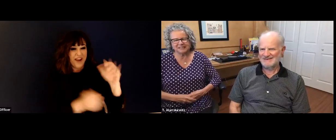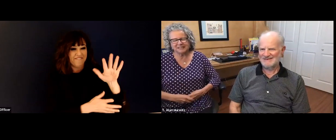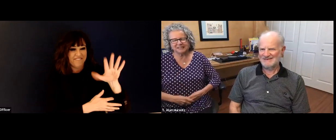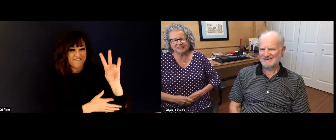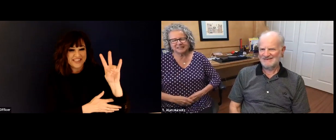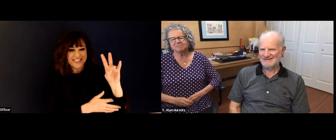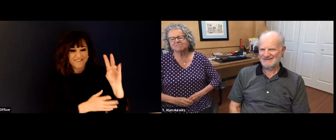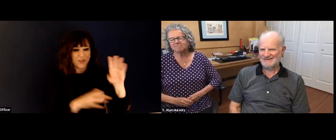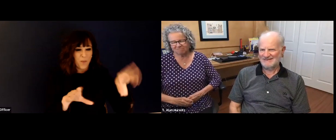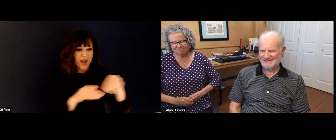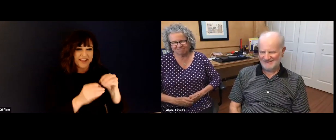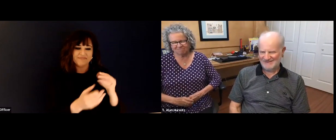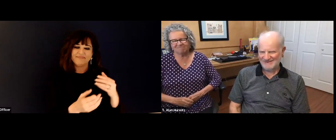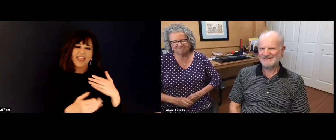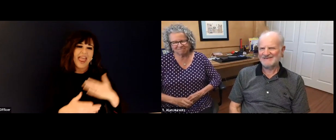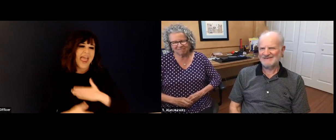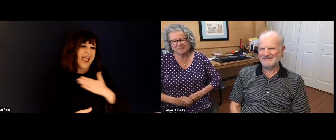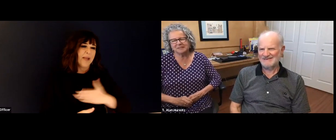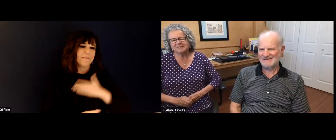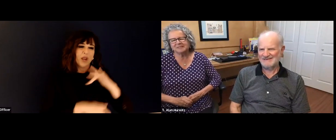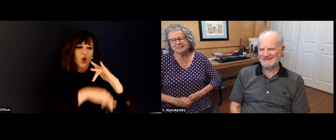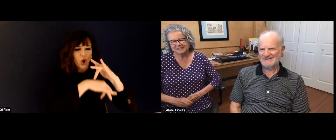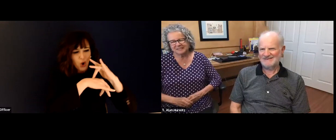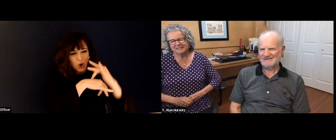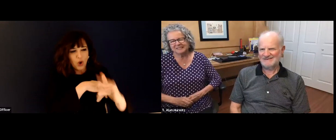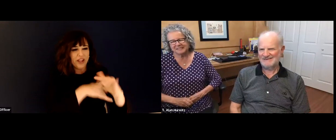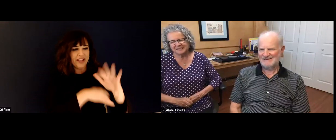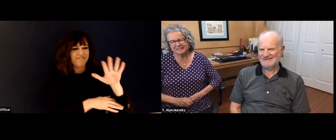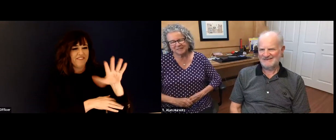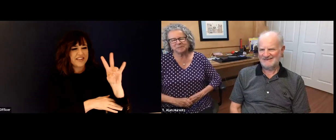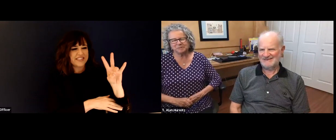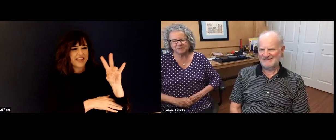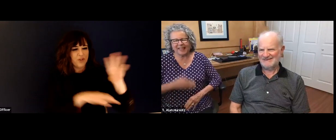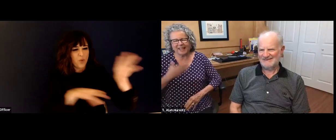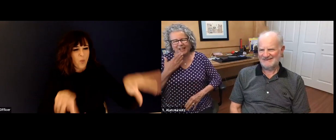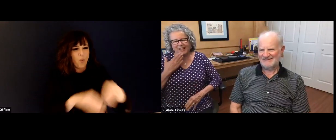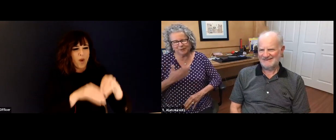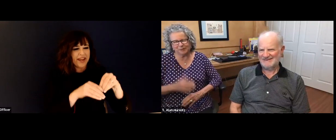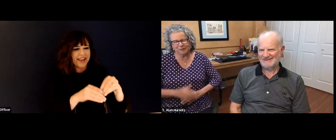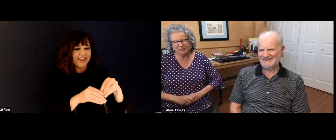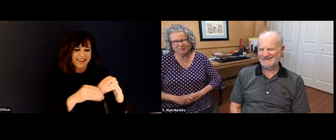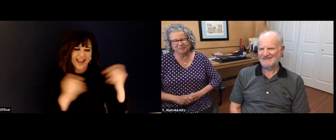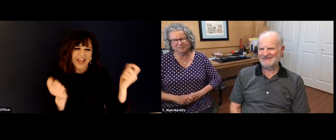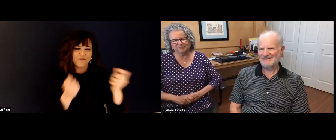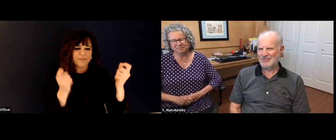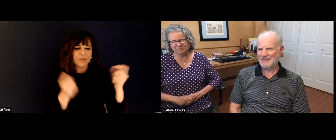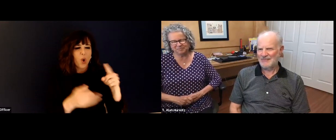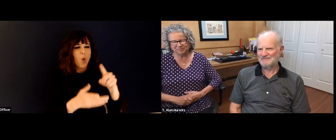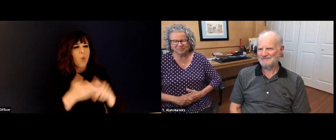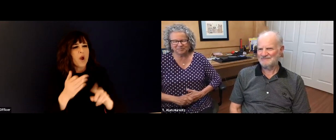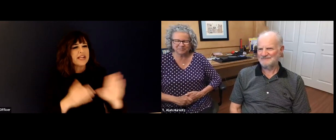Yeah, it's gonna be 57 this August. Okay, so this coming August, you both will celebrate your 57th wedding